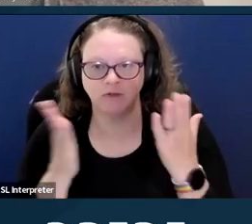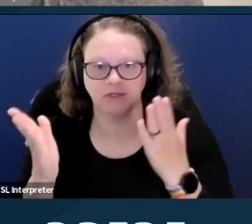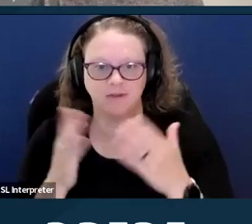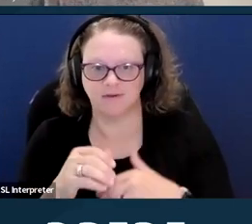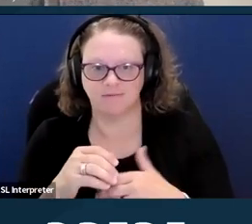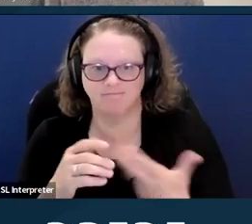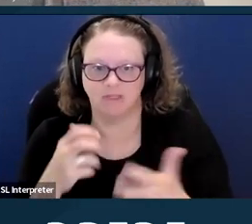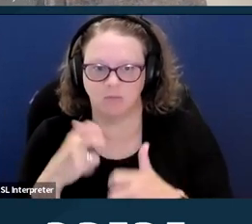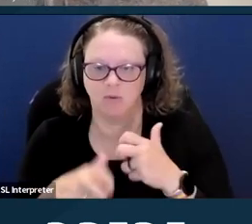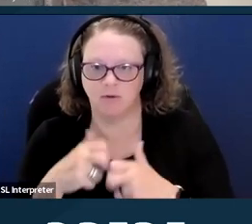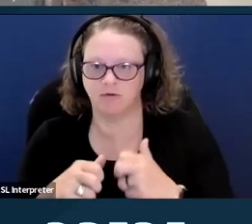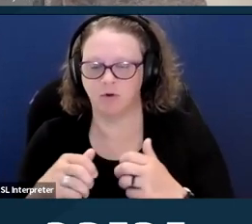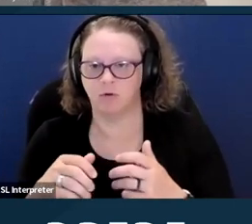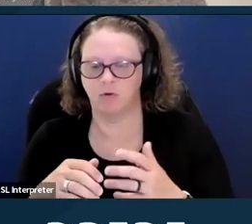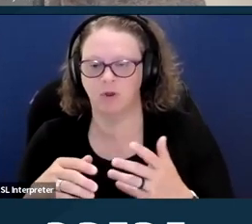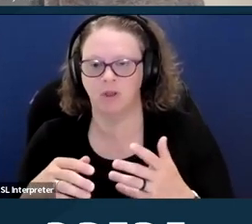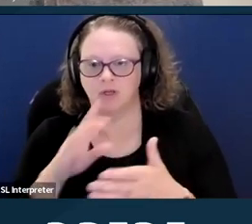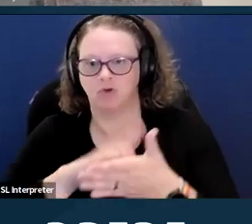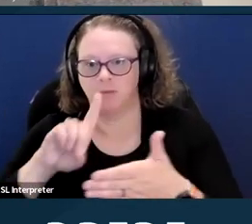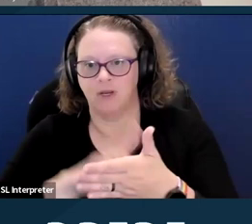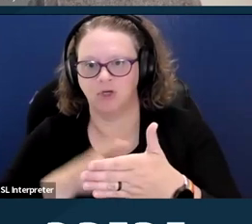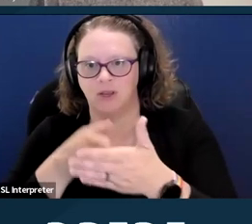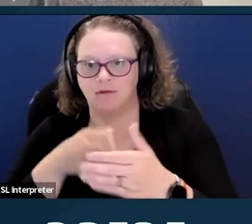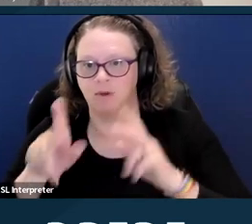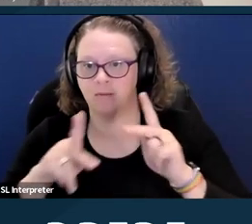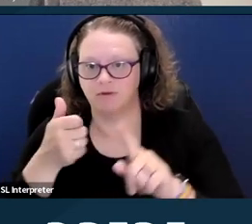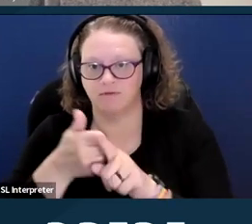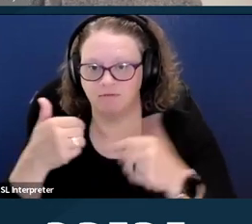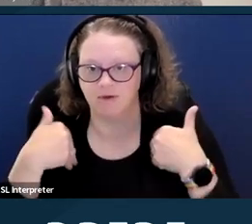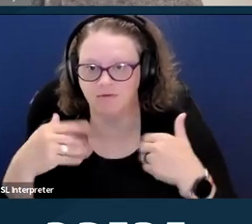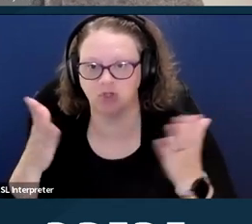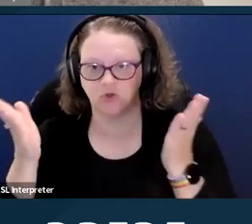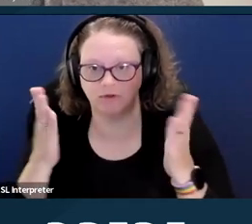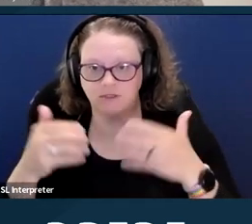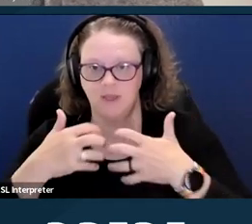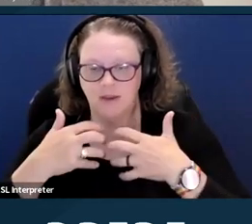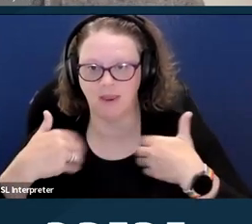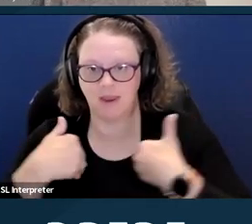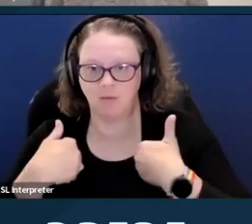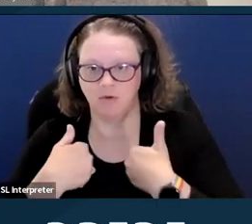who have service animals is a big problem for ride share services.